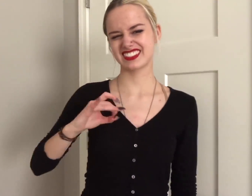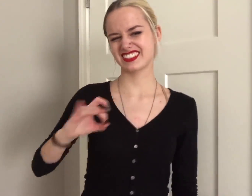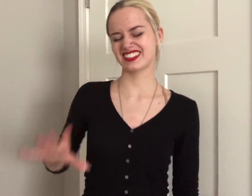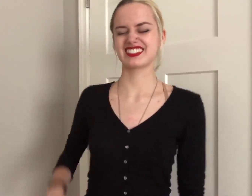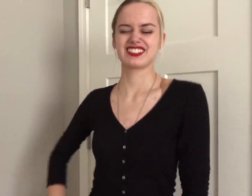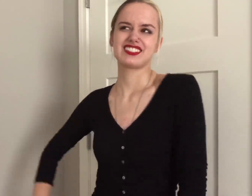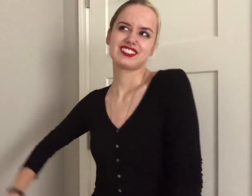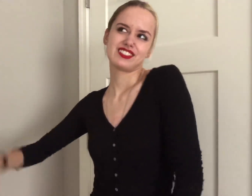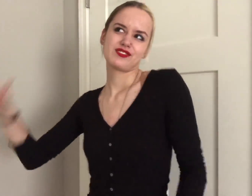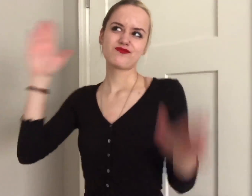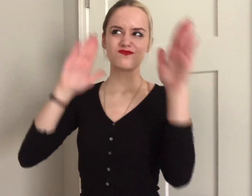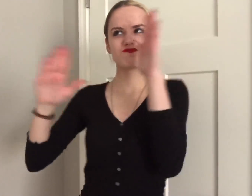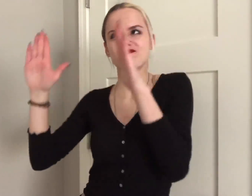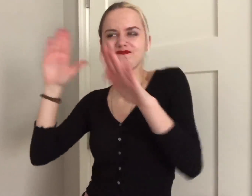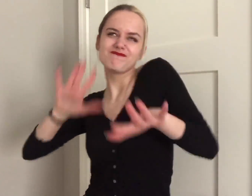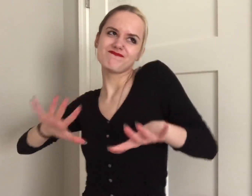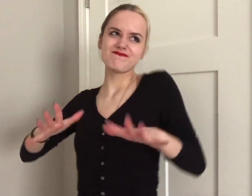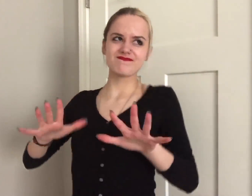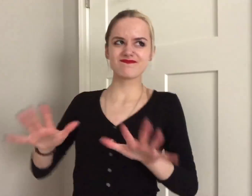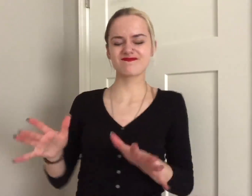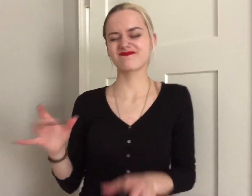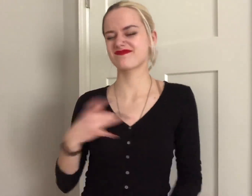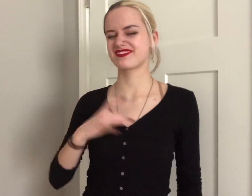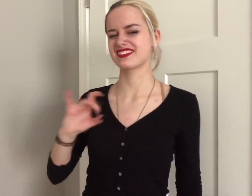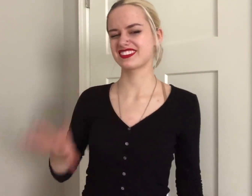not really into hesitation